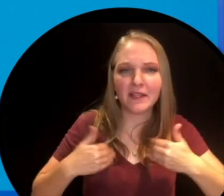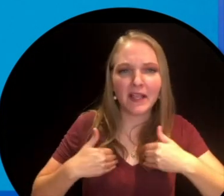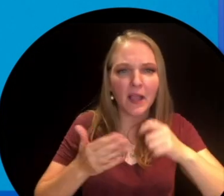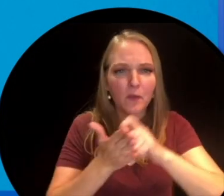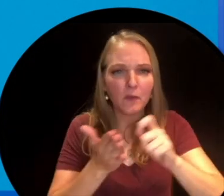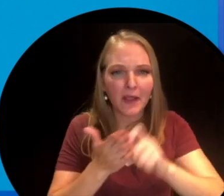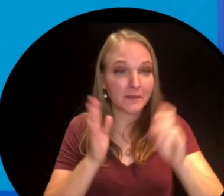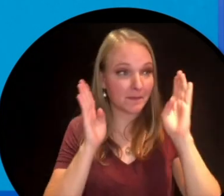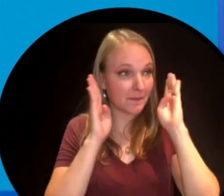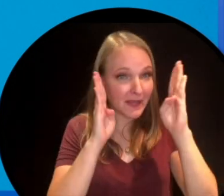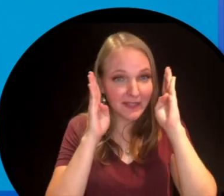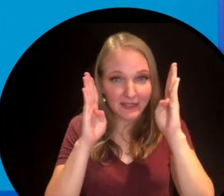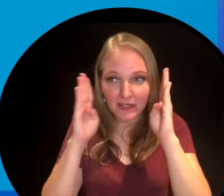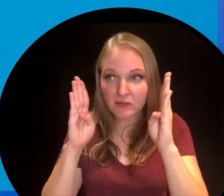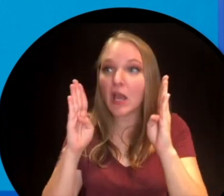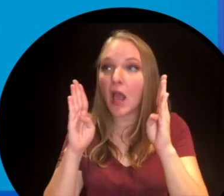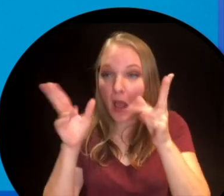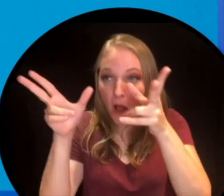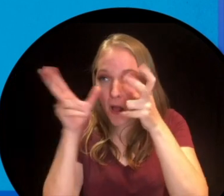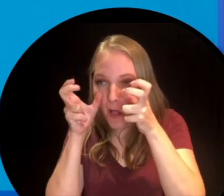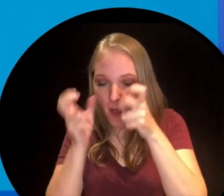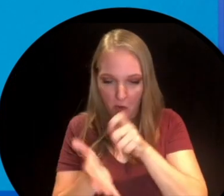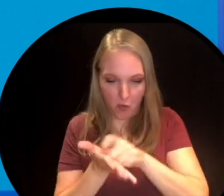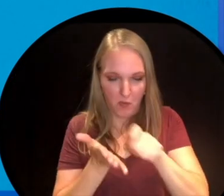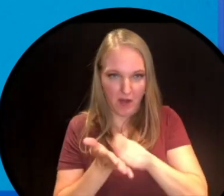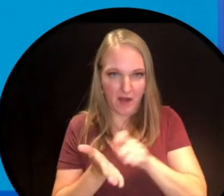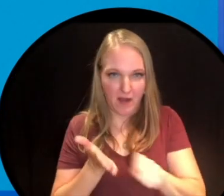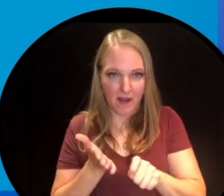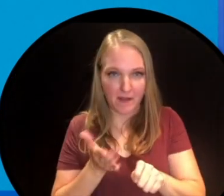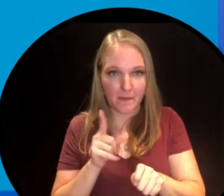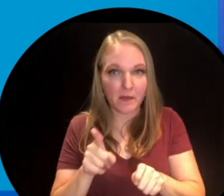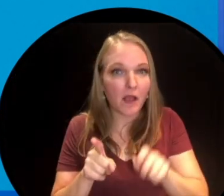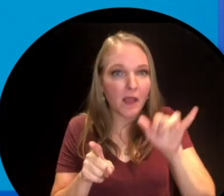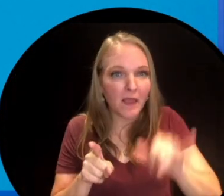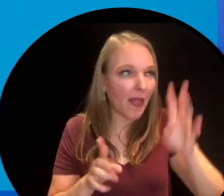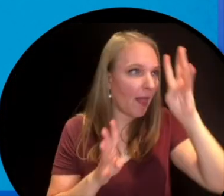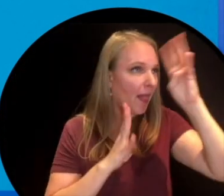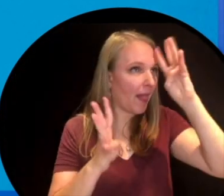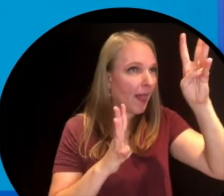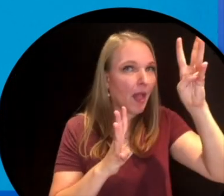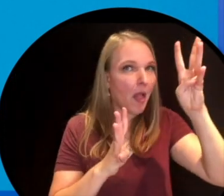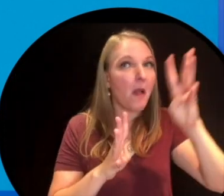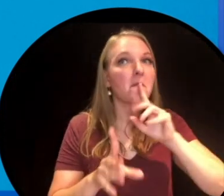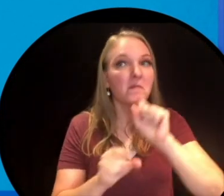and write stuff down because you can never make up things half as weird as what really goes on.